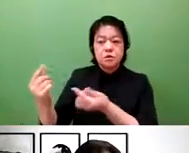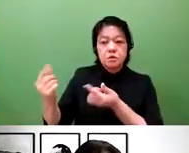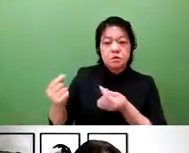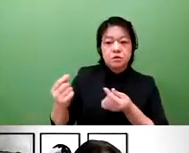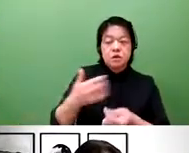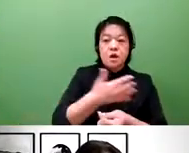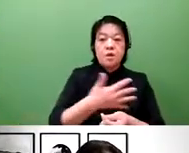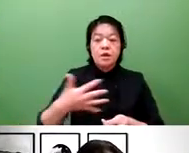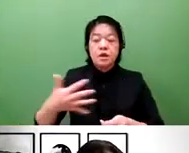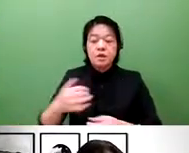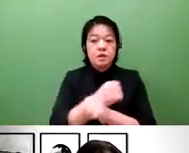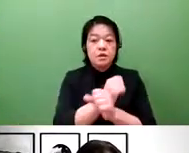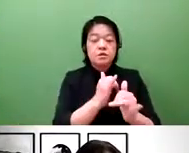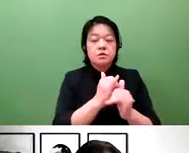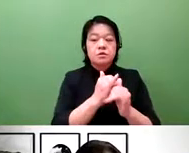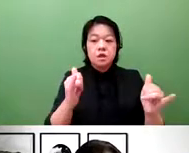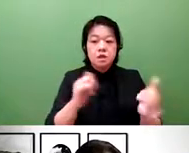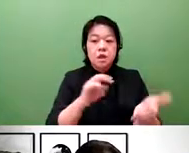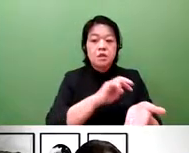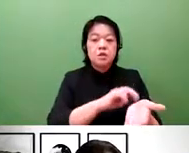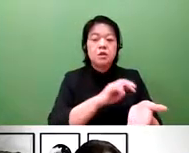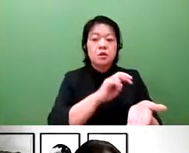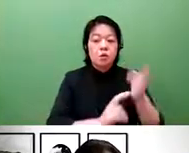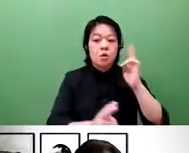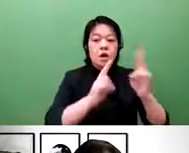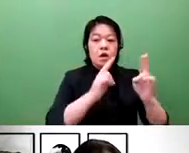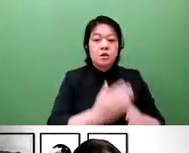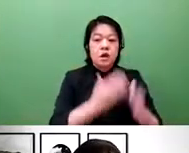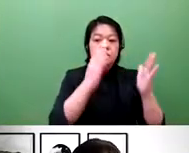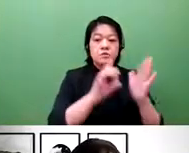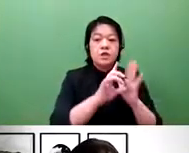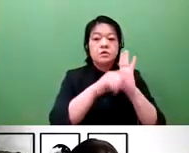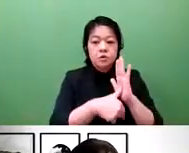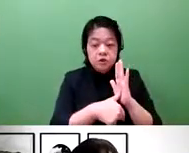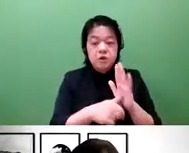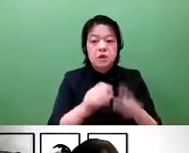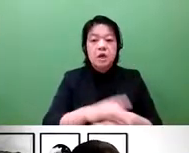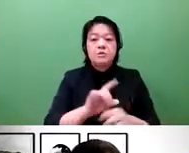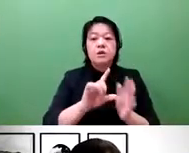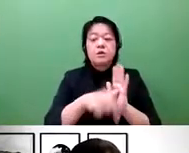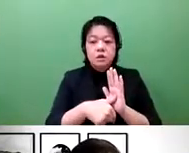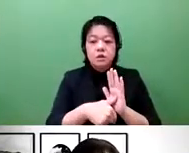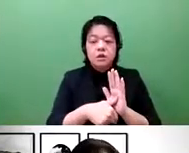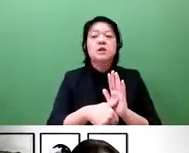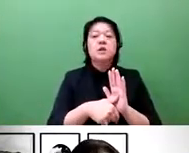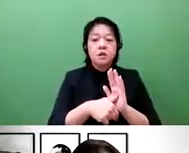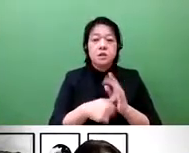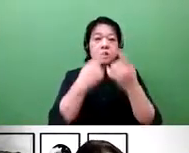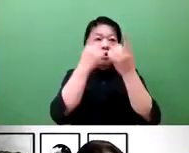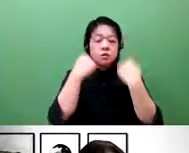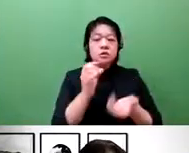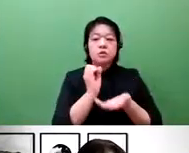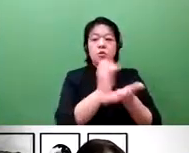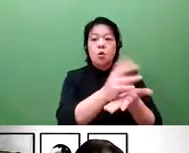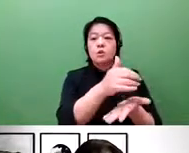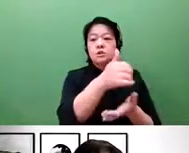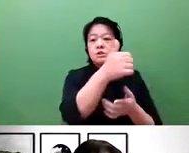especially among the SMEs. In the case of the United States, when researchers start health care ventures,